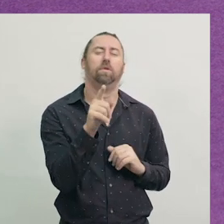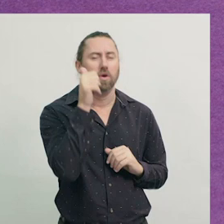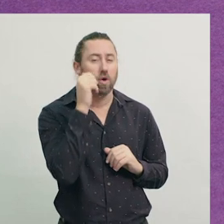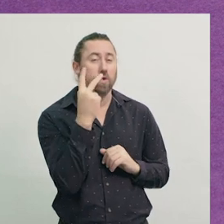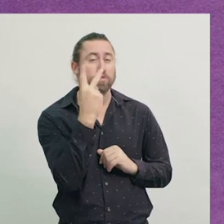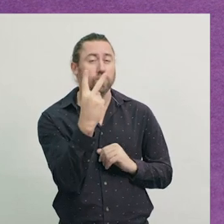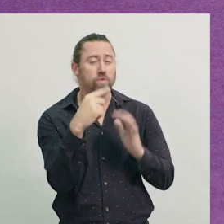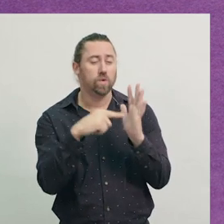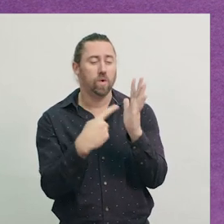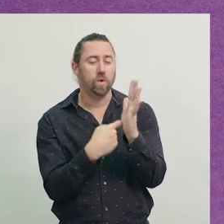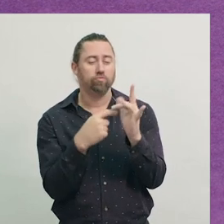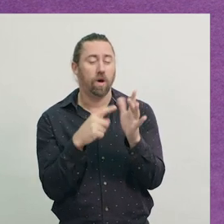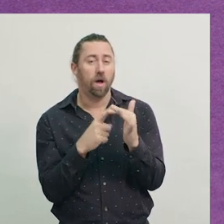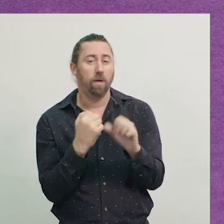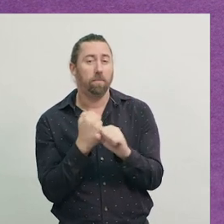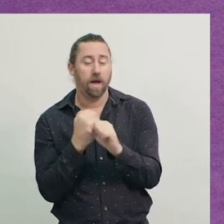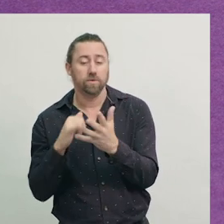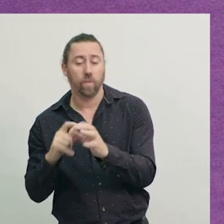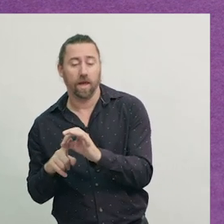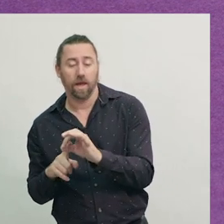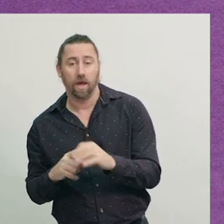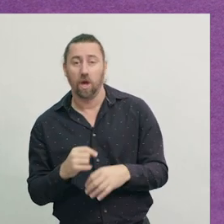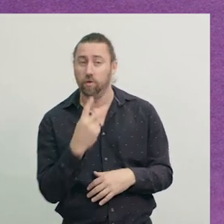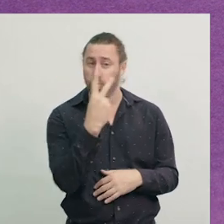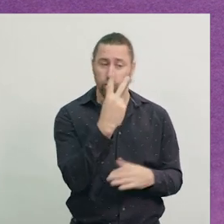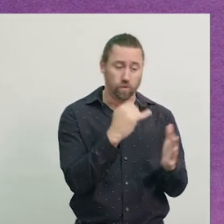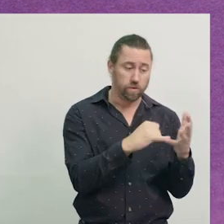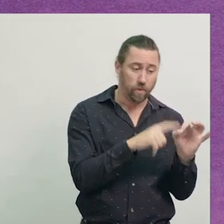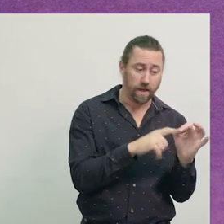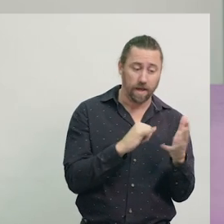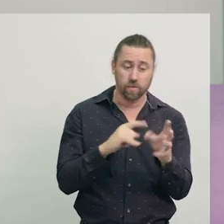to make a square, and how to use two squares to make a rectangle?